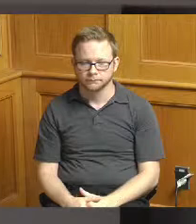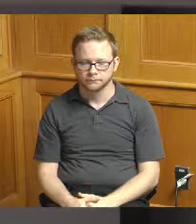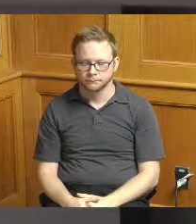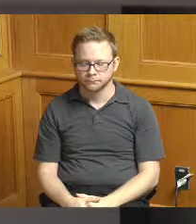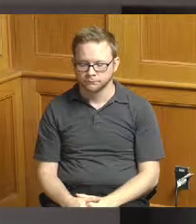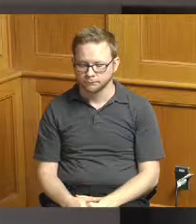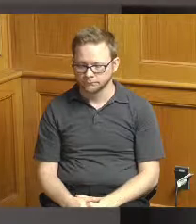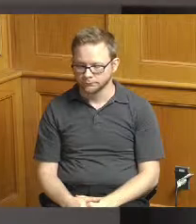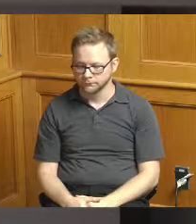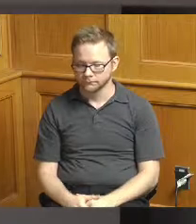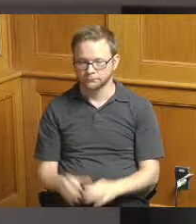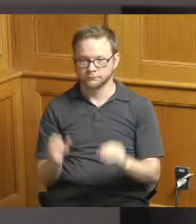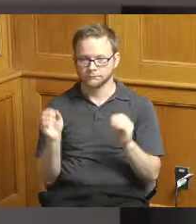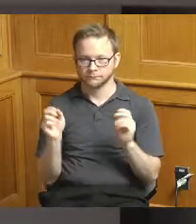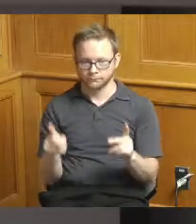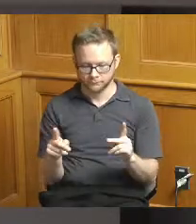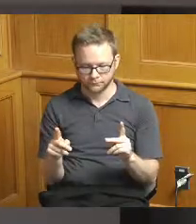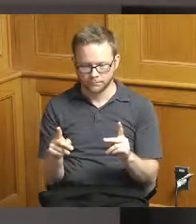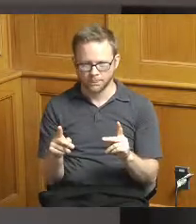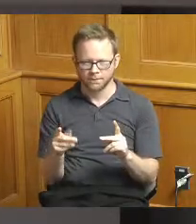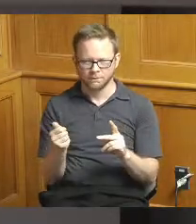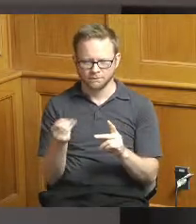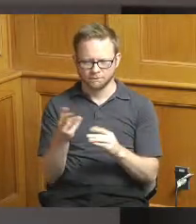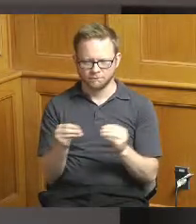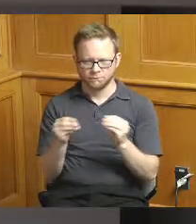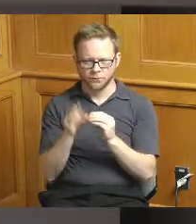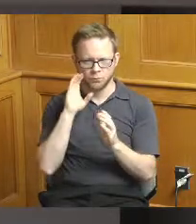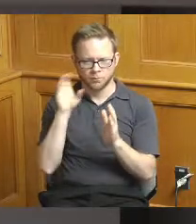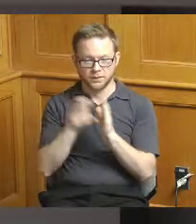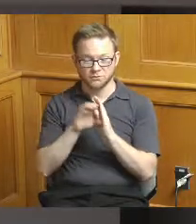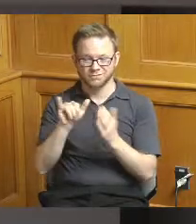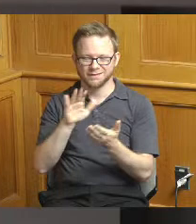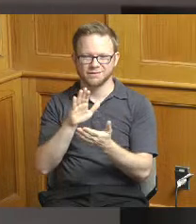okay just a couple more images here's the here's the school building that I mentioned